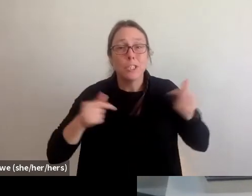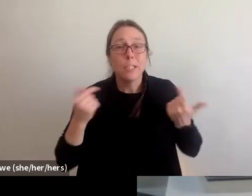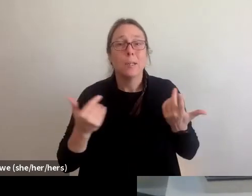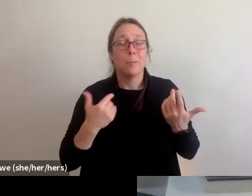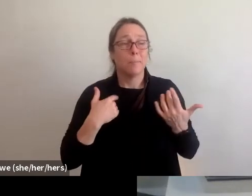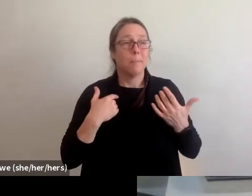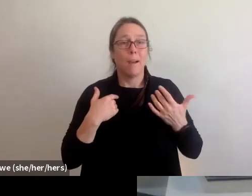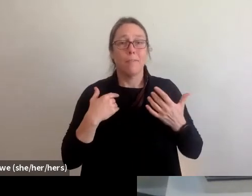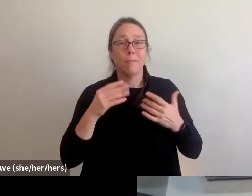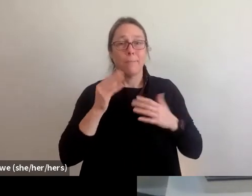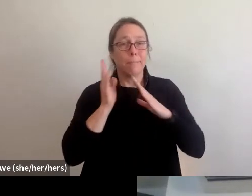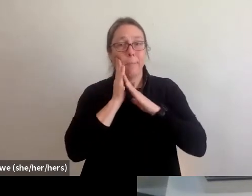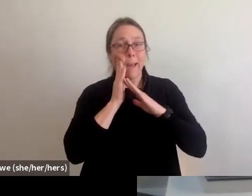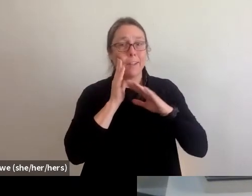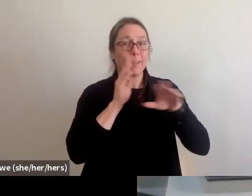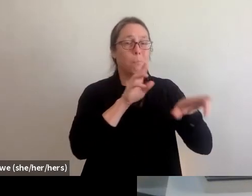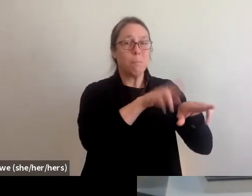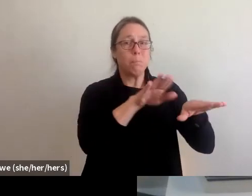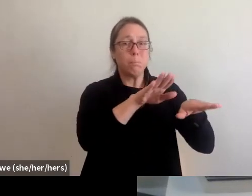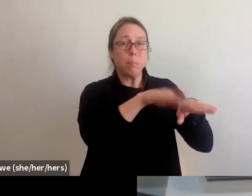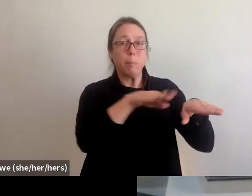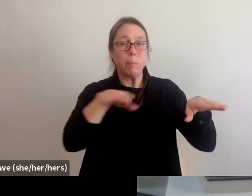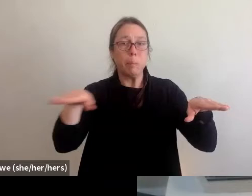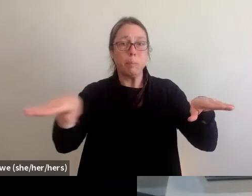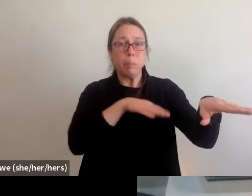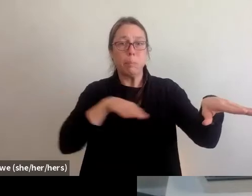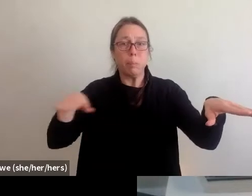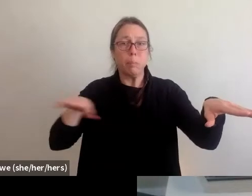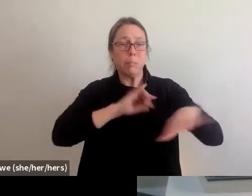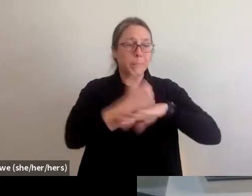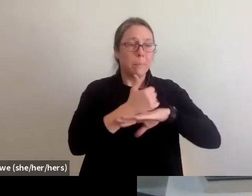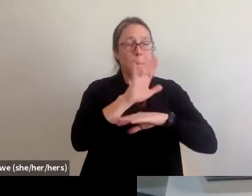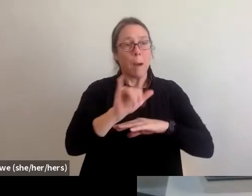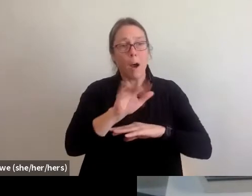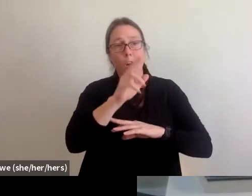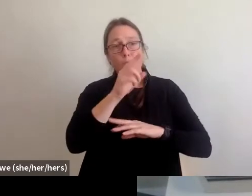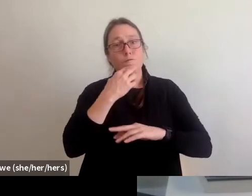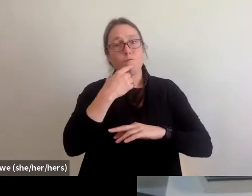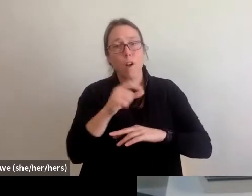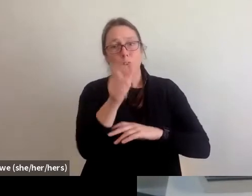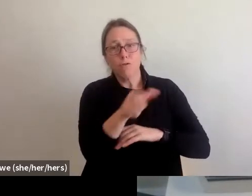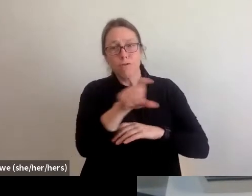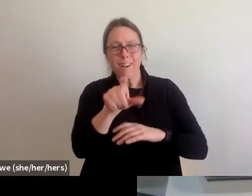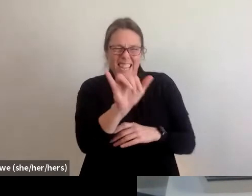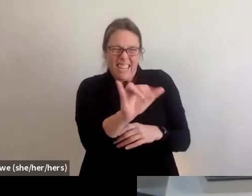And there's some real issues there in terms of disability access, in terms of how they treat unhoused folks